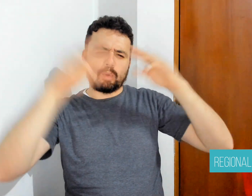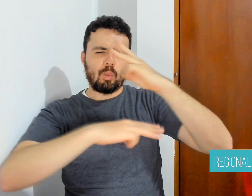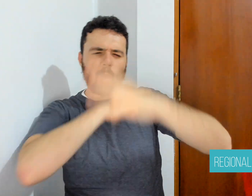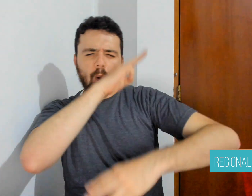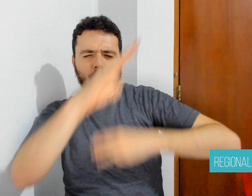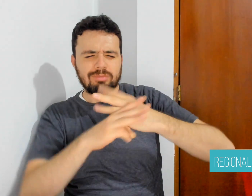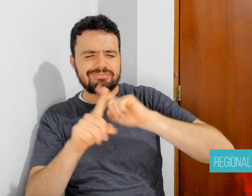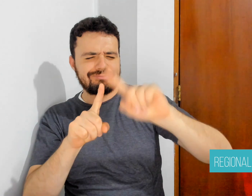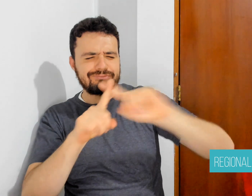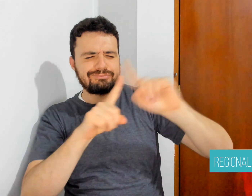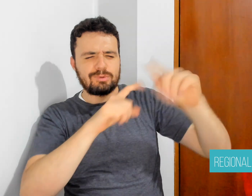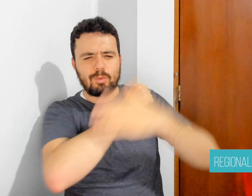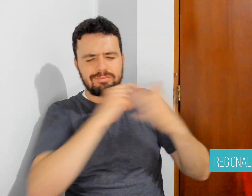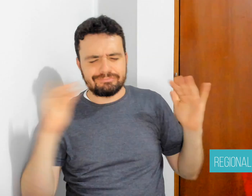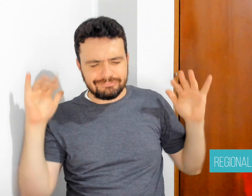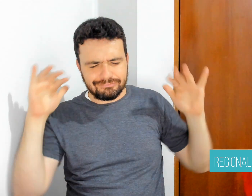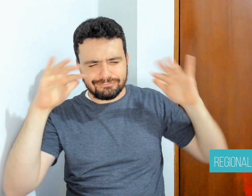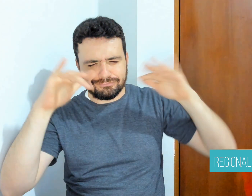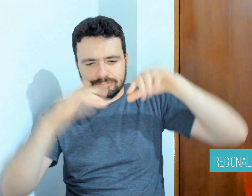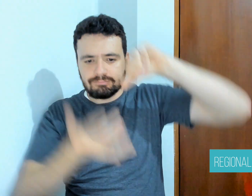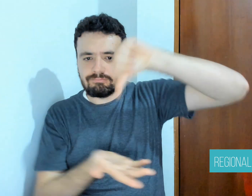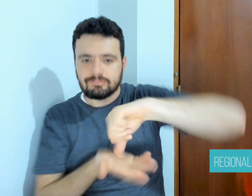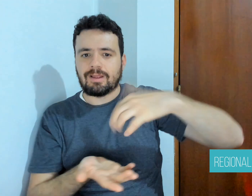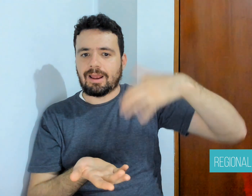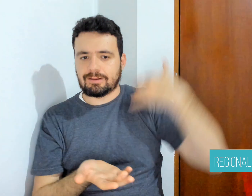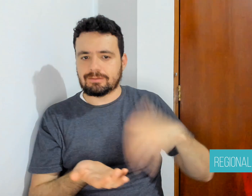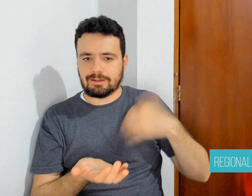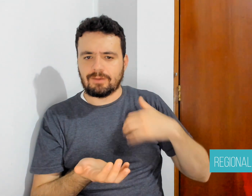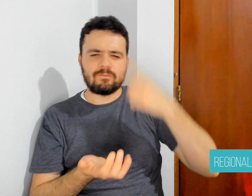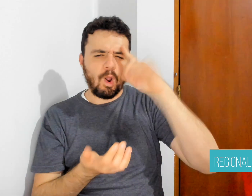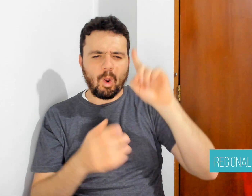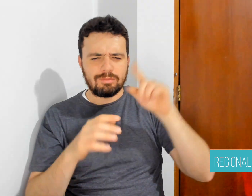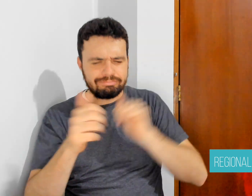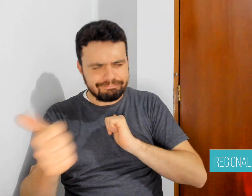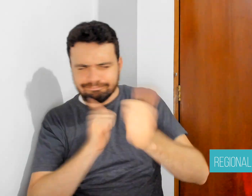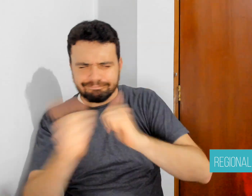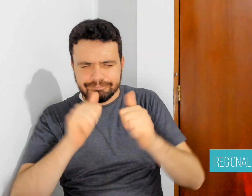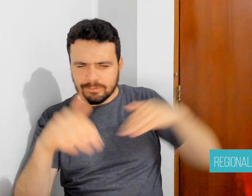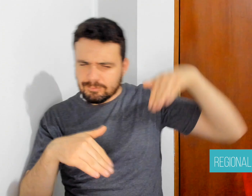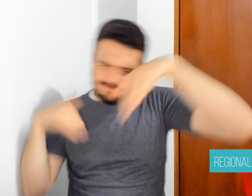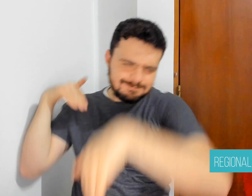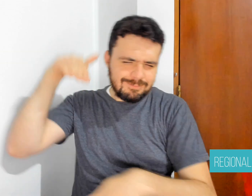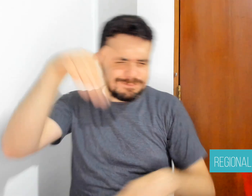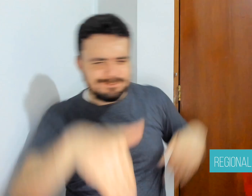place at the Roca Olympic Park, with the participation of 120 athletes